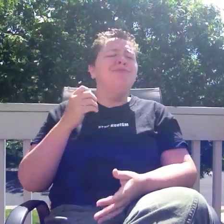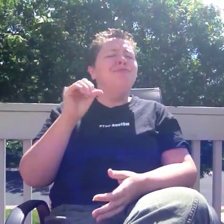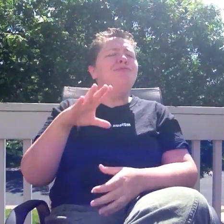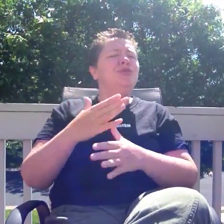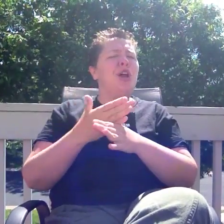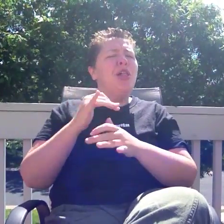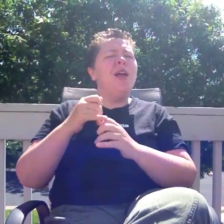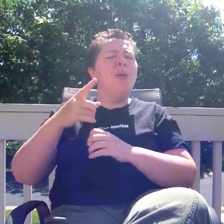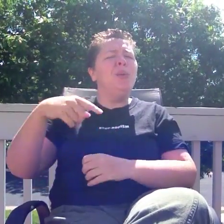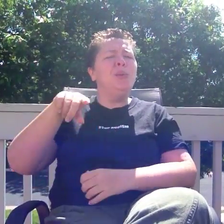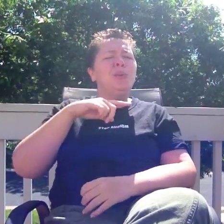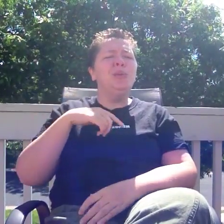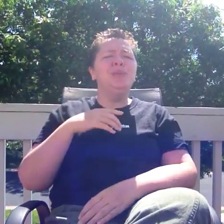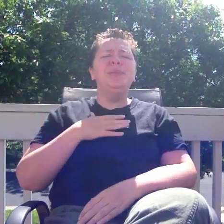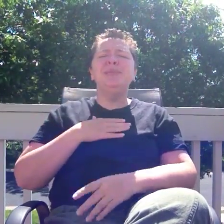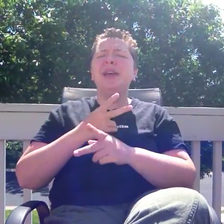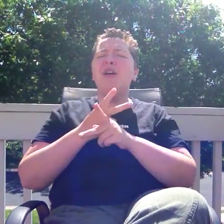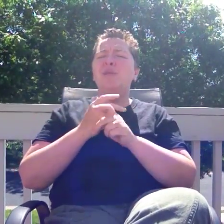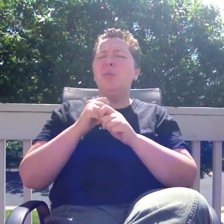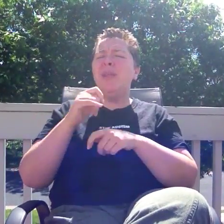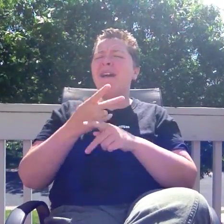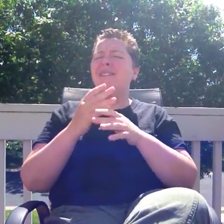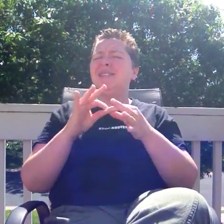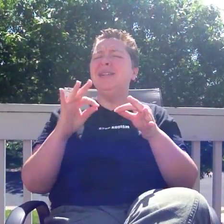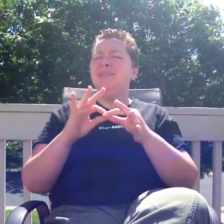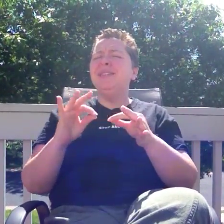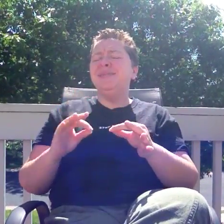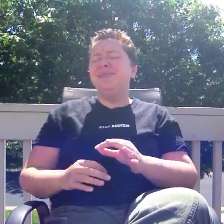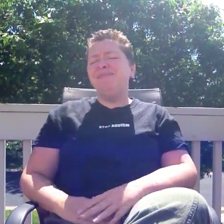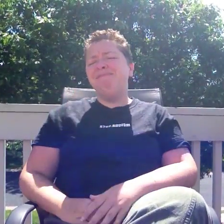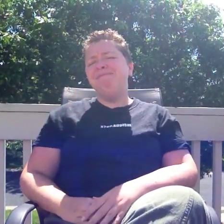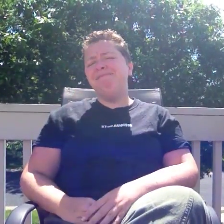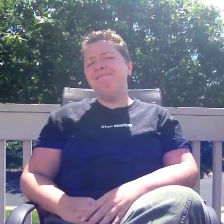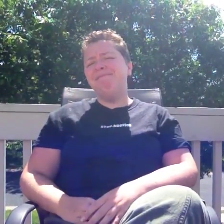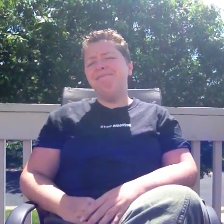We just wanted to share, and ask folks to be careful, don't threaten.